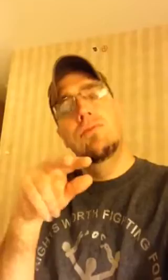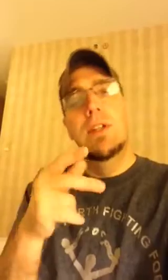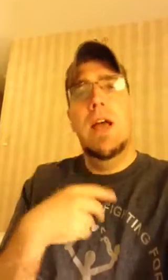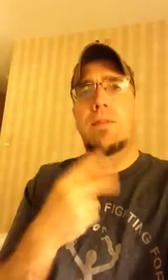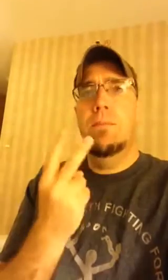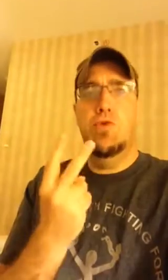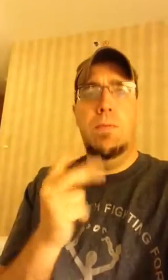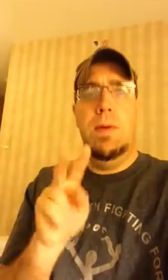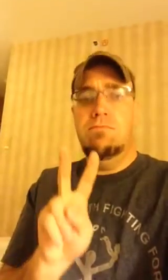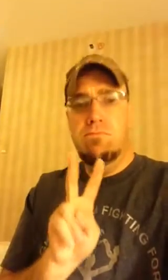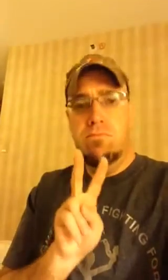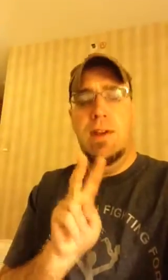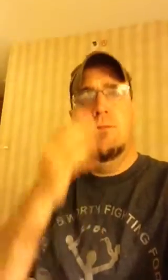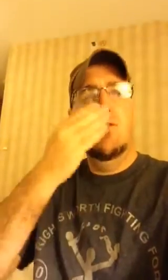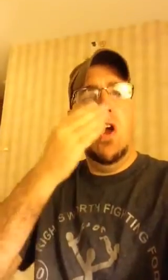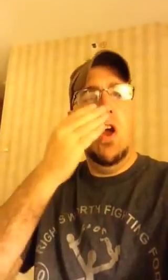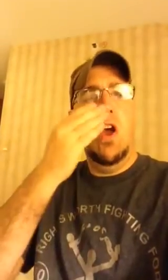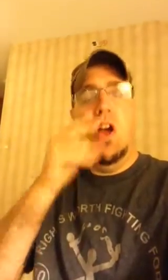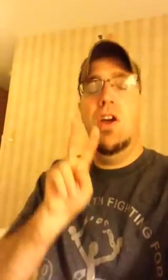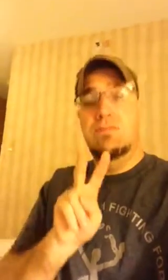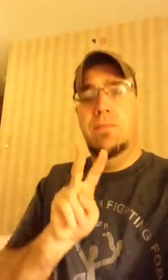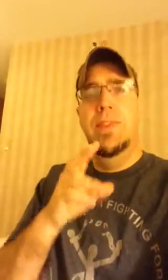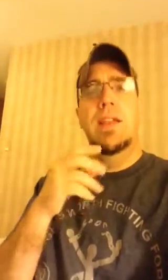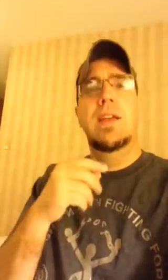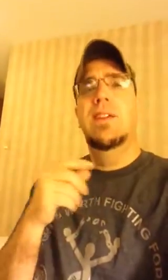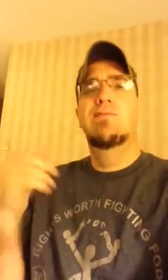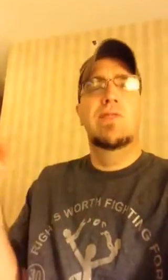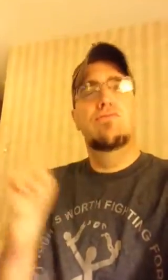ADAPT had 2 people get together in the front.